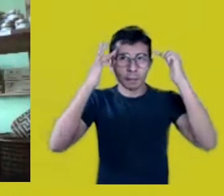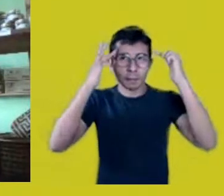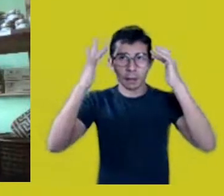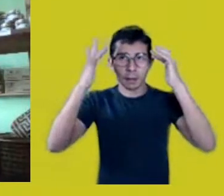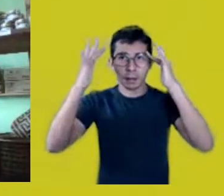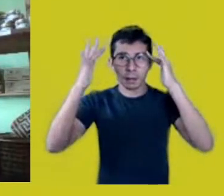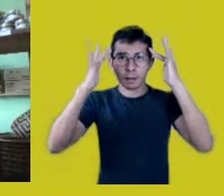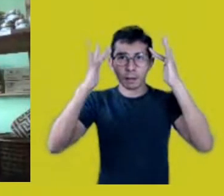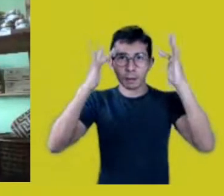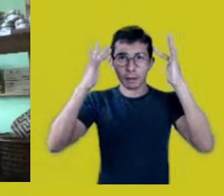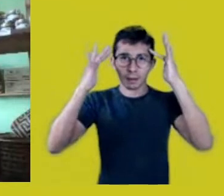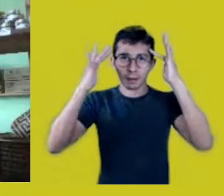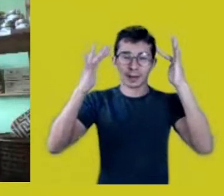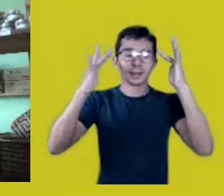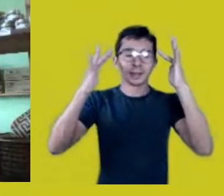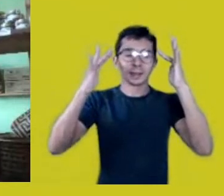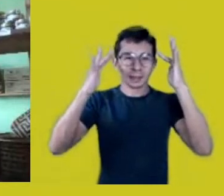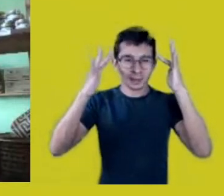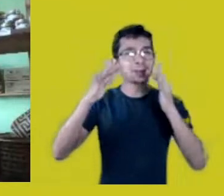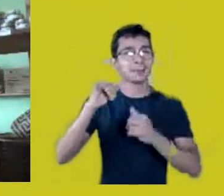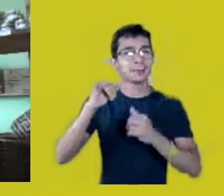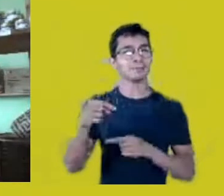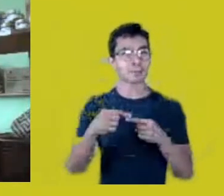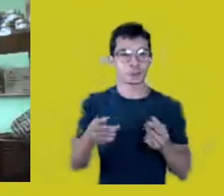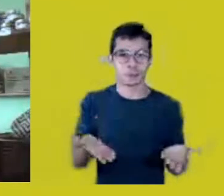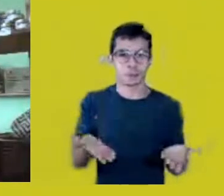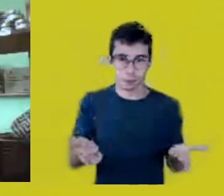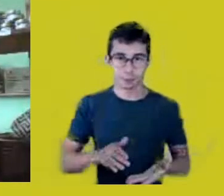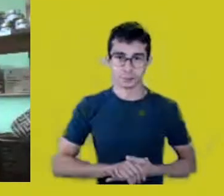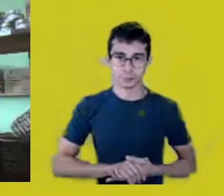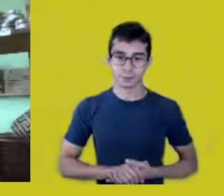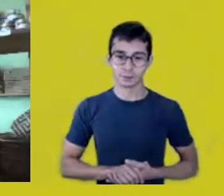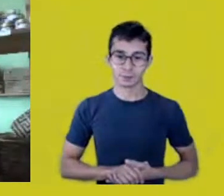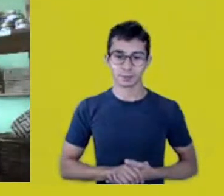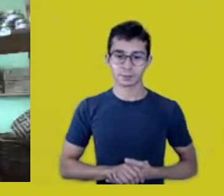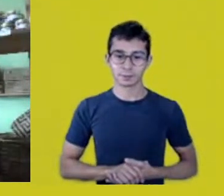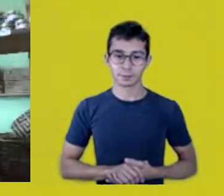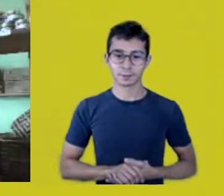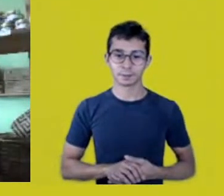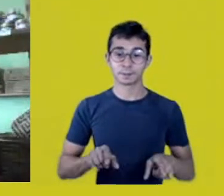Anyway, I should also mention here a very strong image to me,